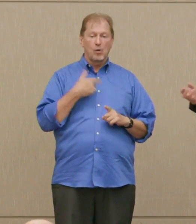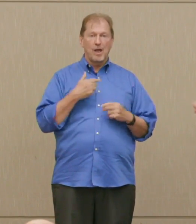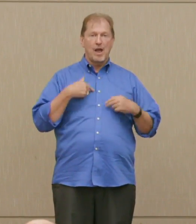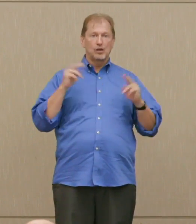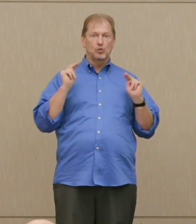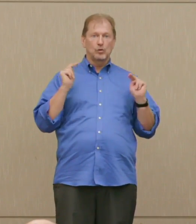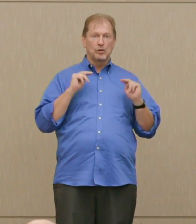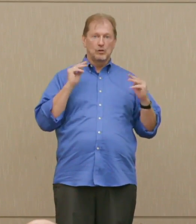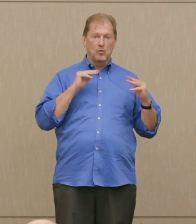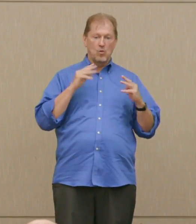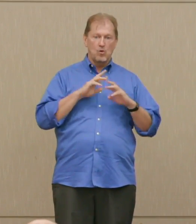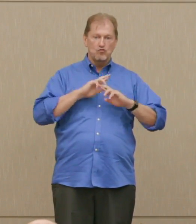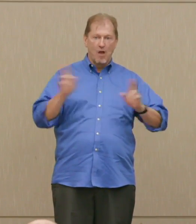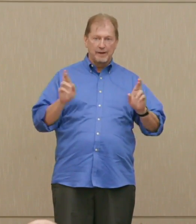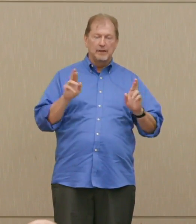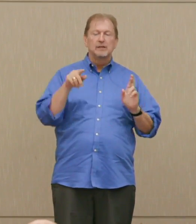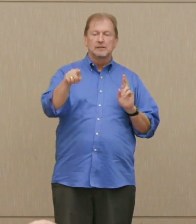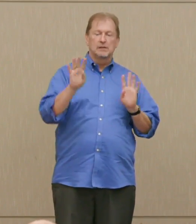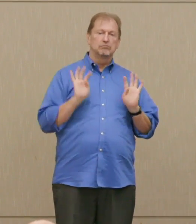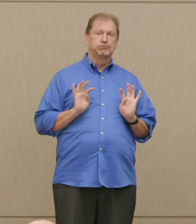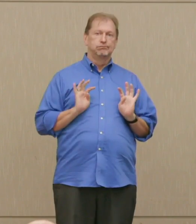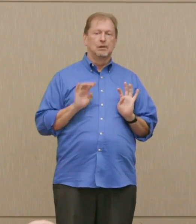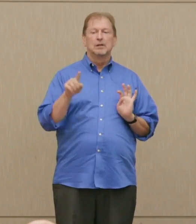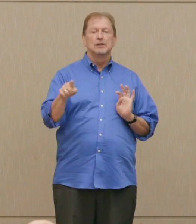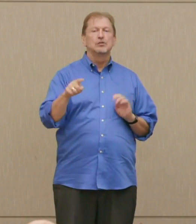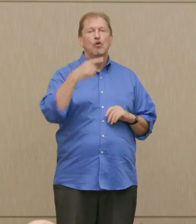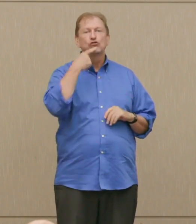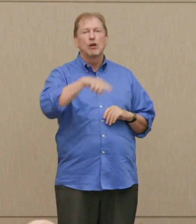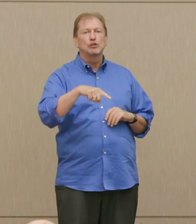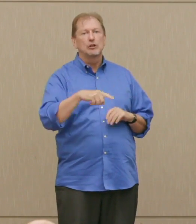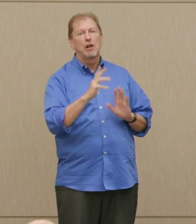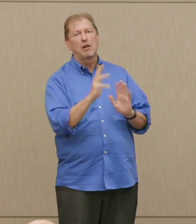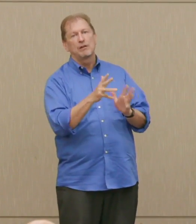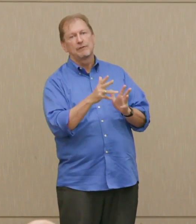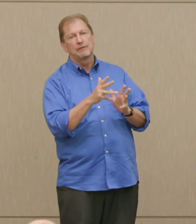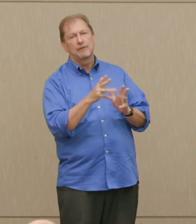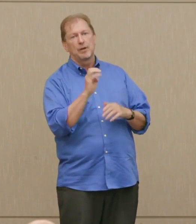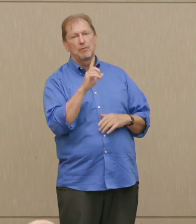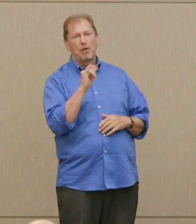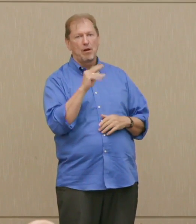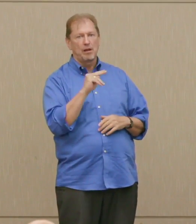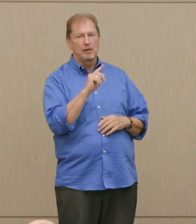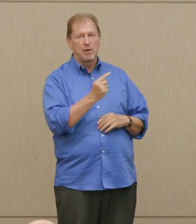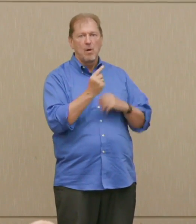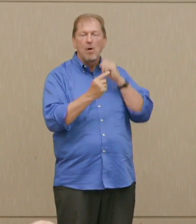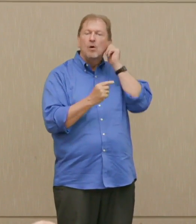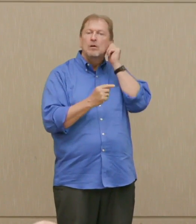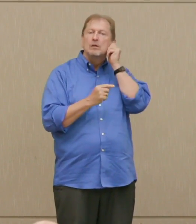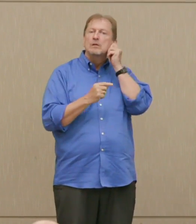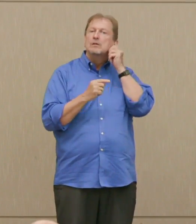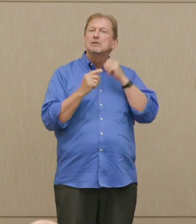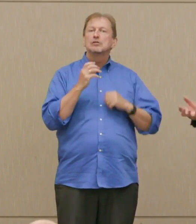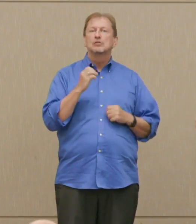They didn't, so at the cost, or the risk, of ending life in Eurasia, which actually